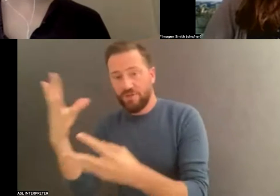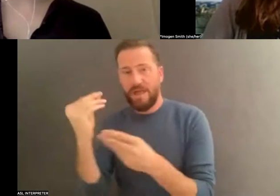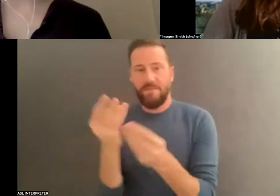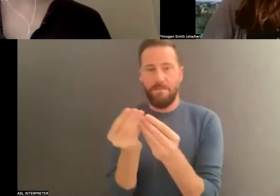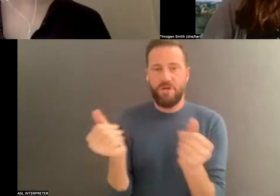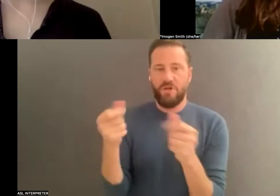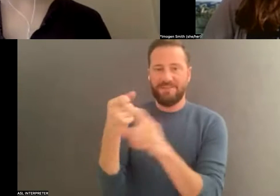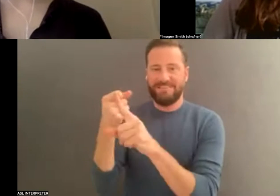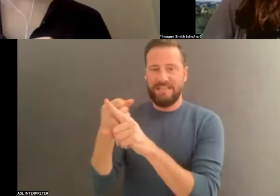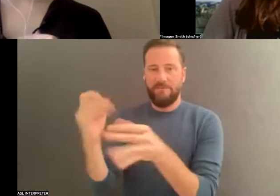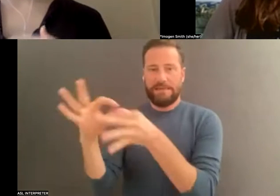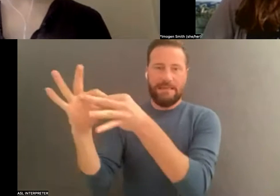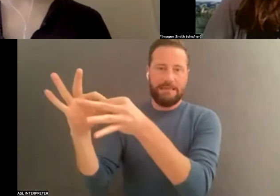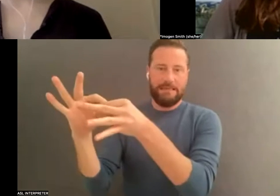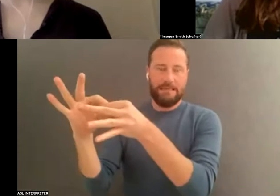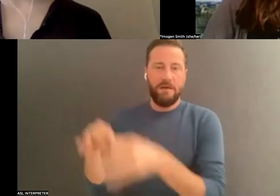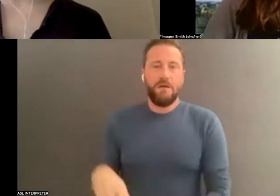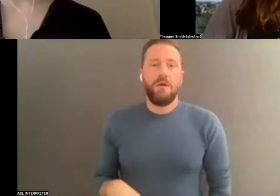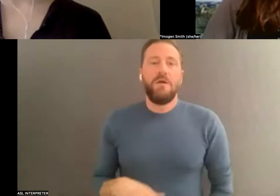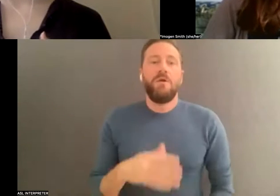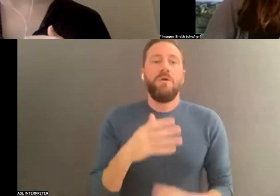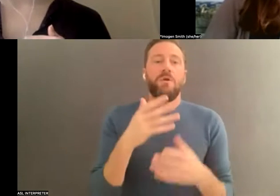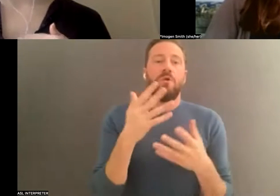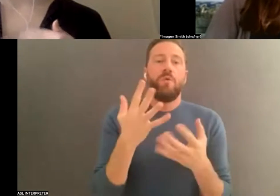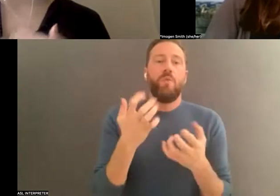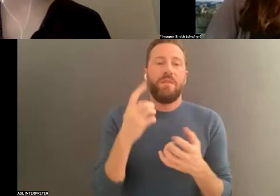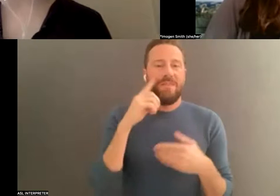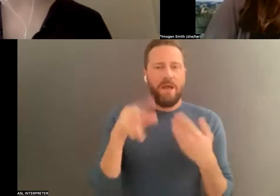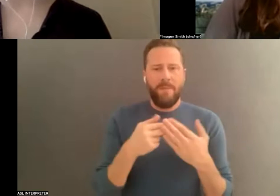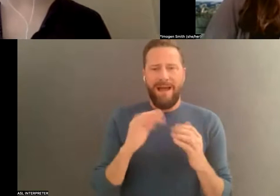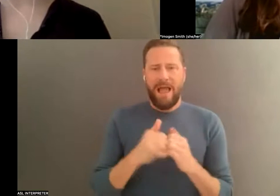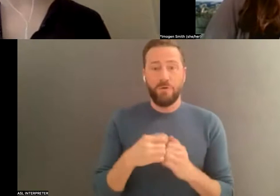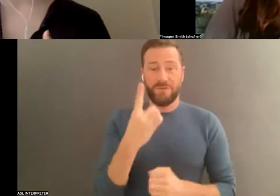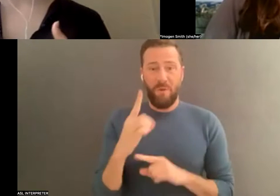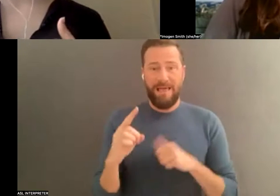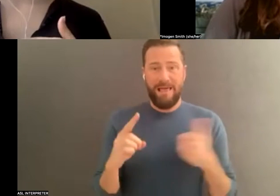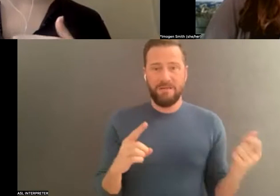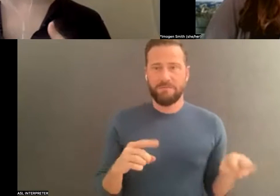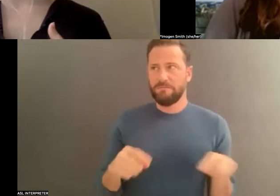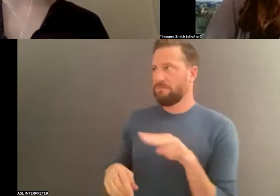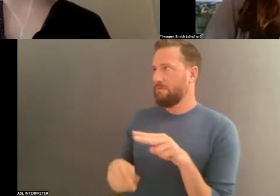want to take some time to think about how someone other than you might go about locating and identifying